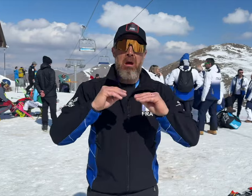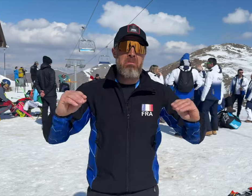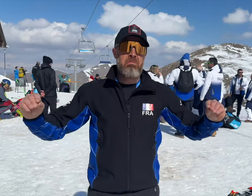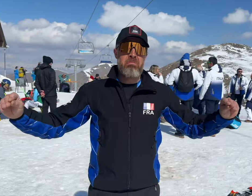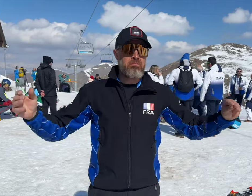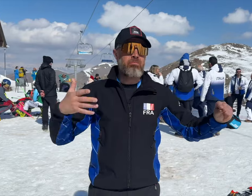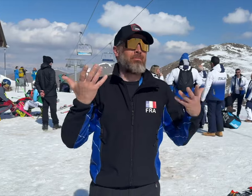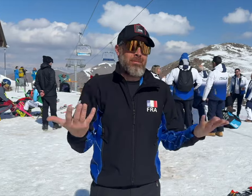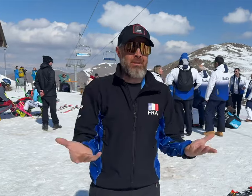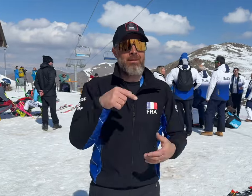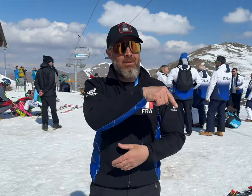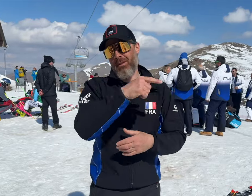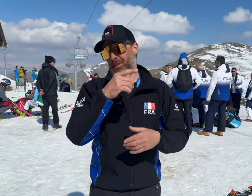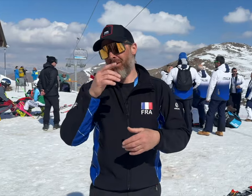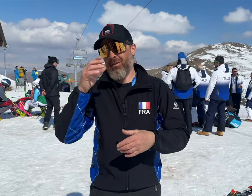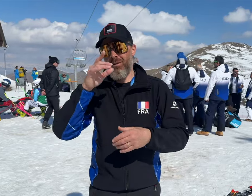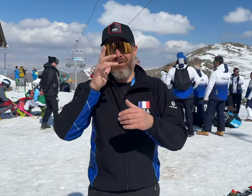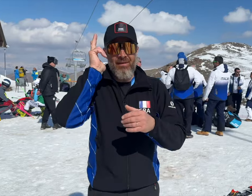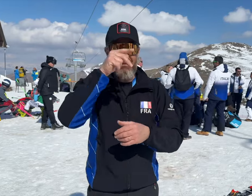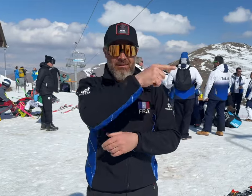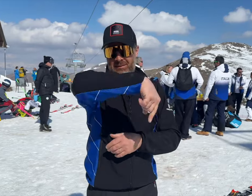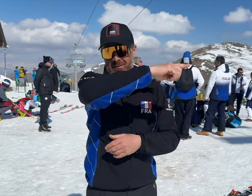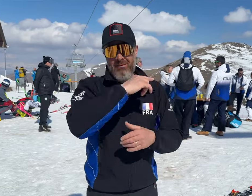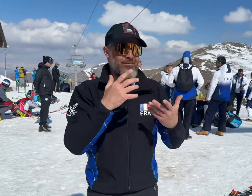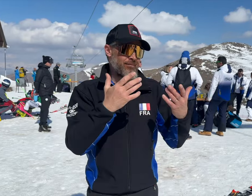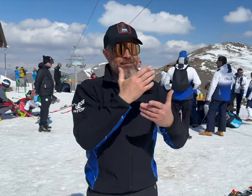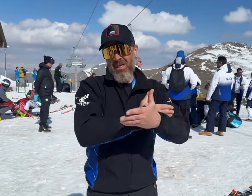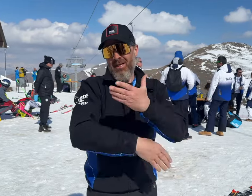quiet, then. Later, I received a request from a group of paralympic